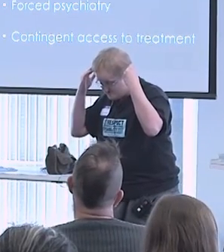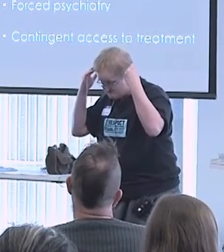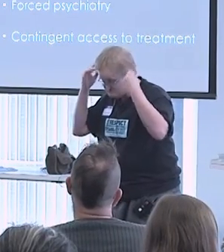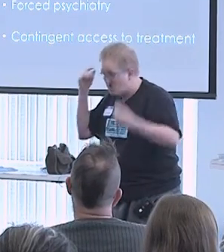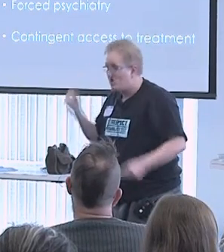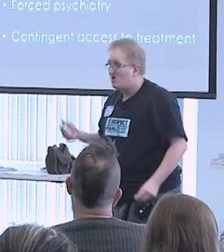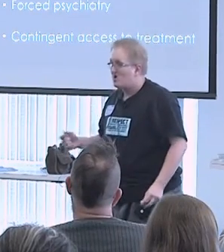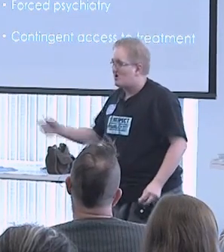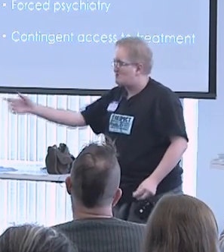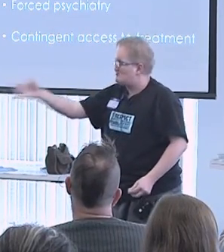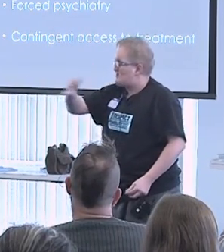age range, sorry,